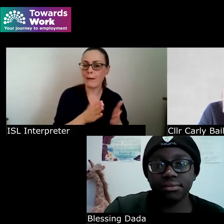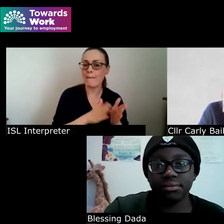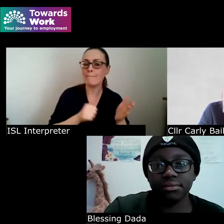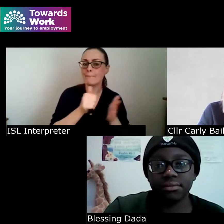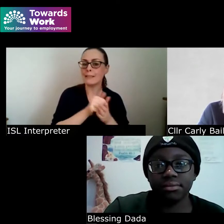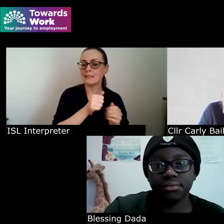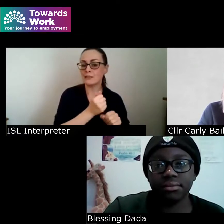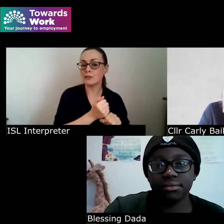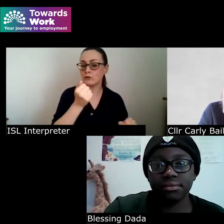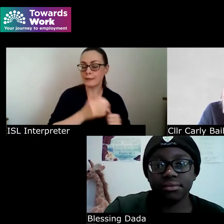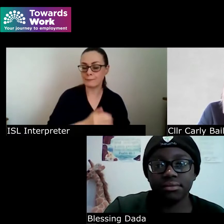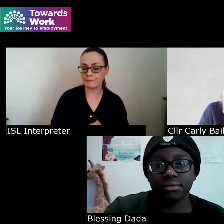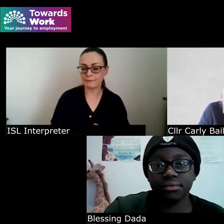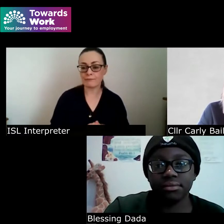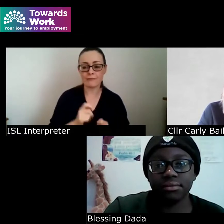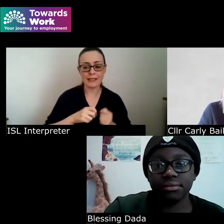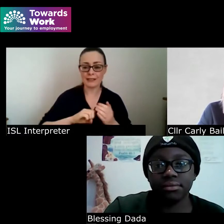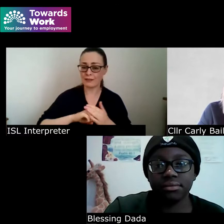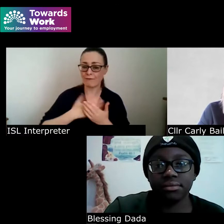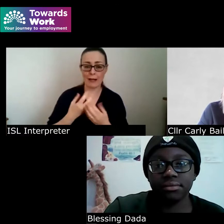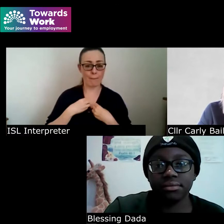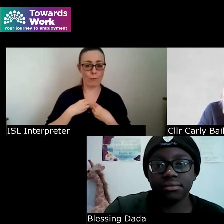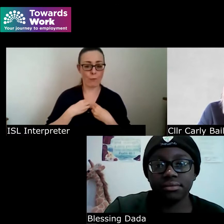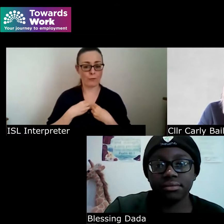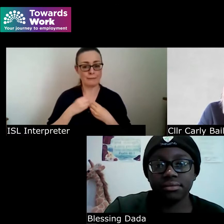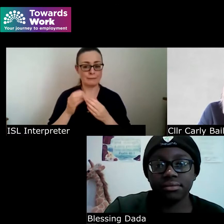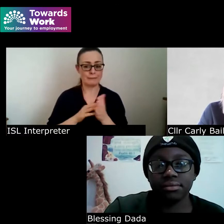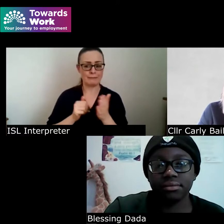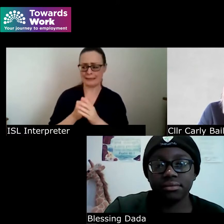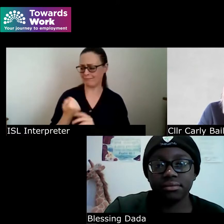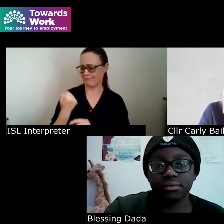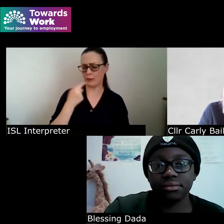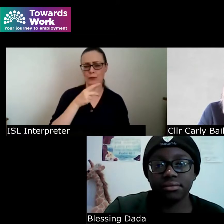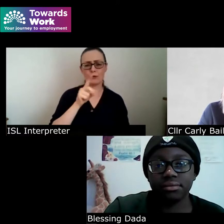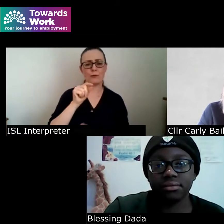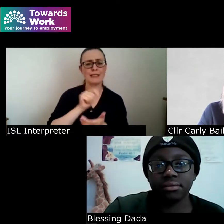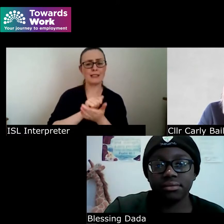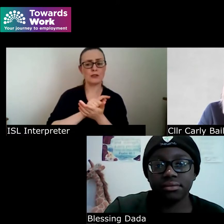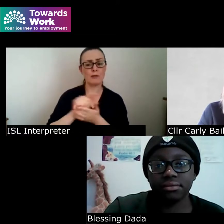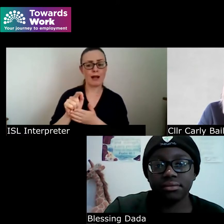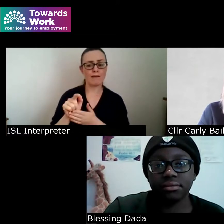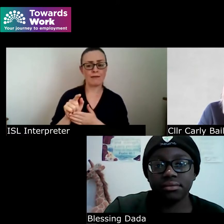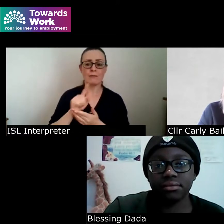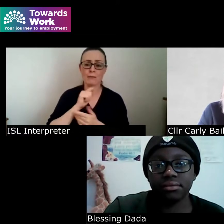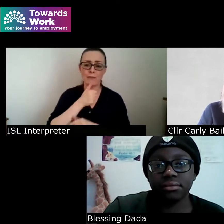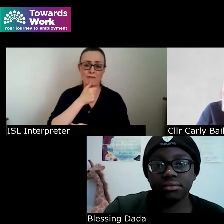and developing my first business back in 2012 which was a total failure but it was more